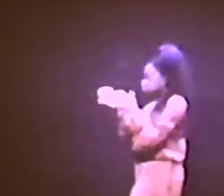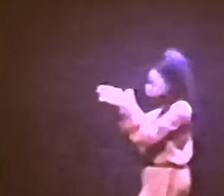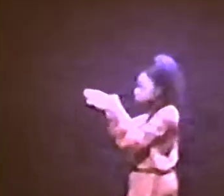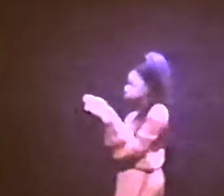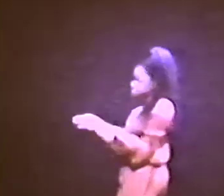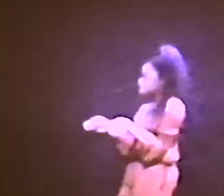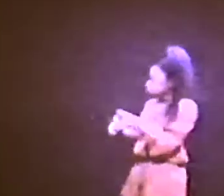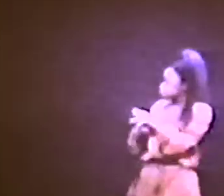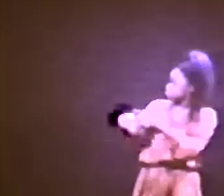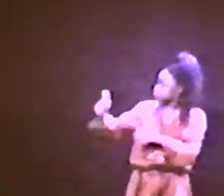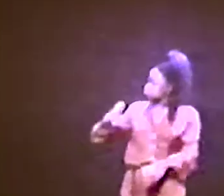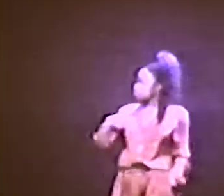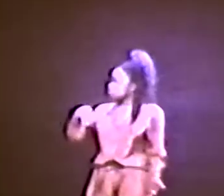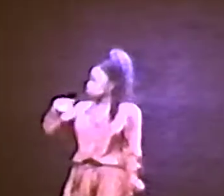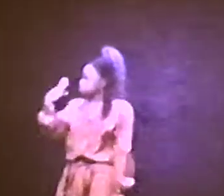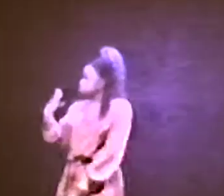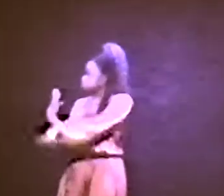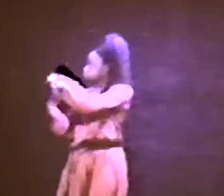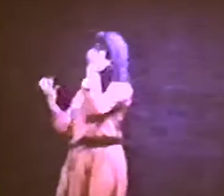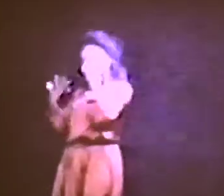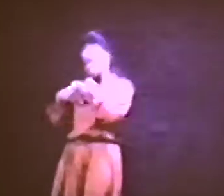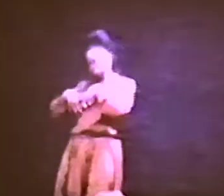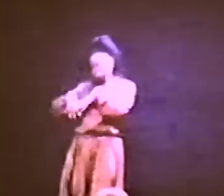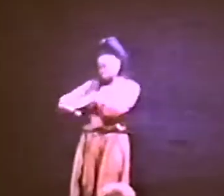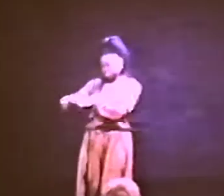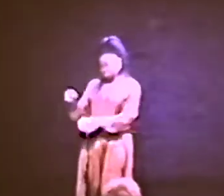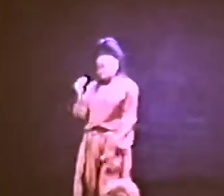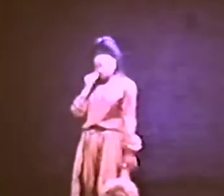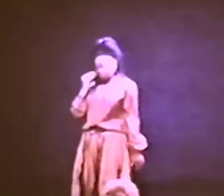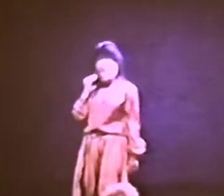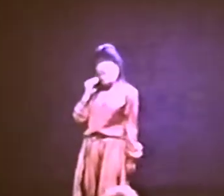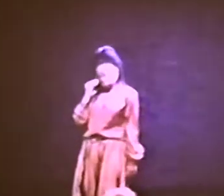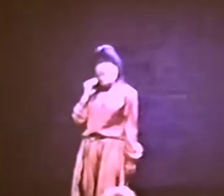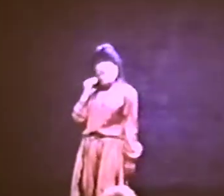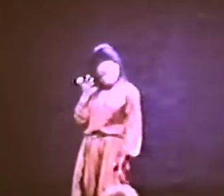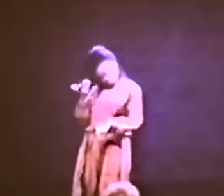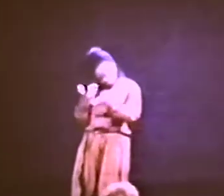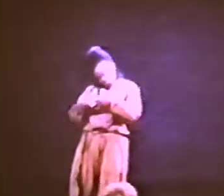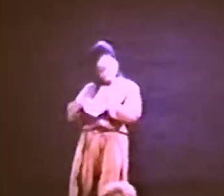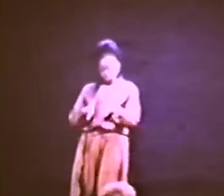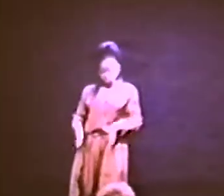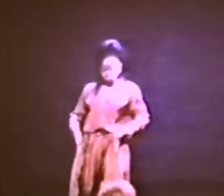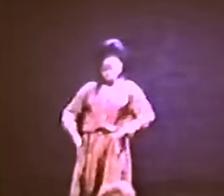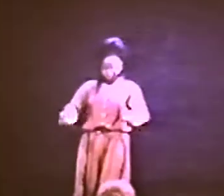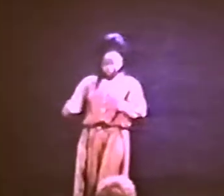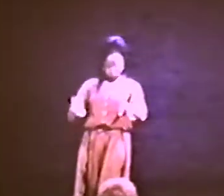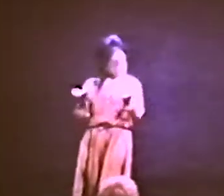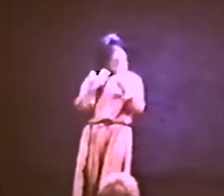...I'M GONNA GO TO MY INTEGRATED HOME,